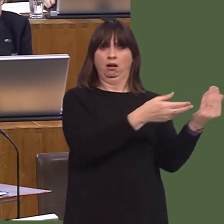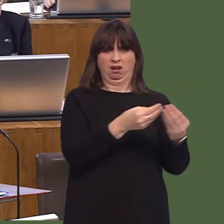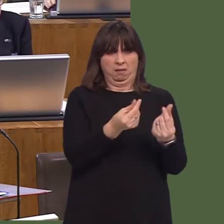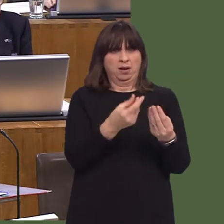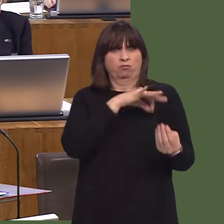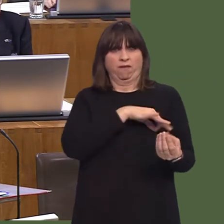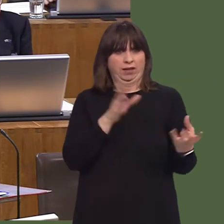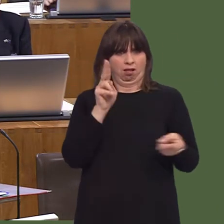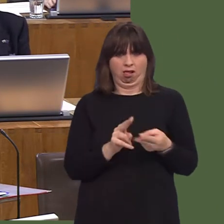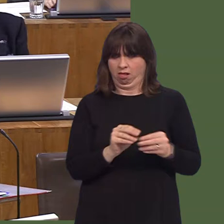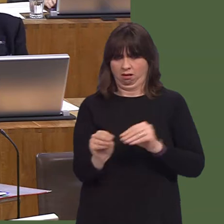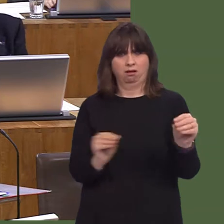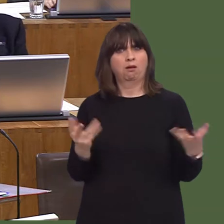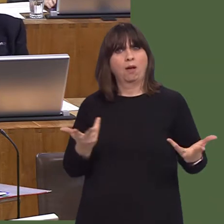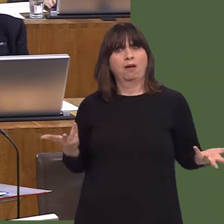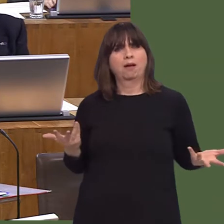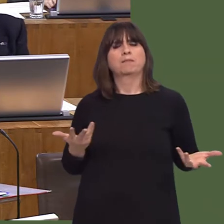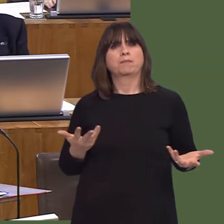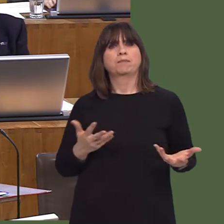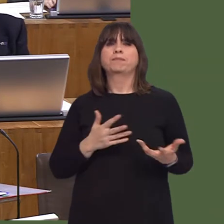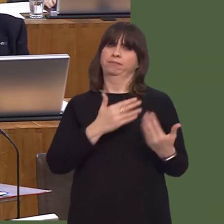of course, that the review itself is a cross-party review?